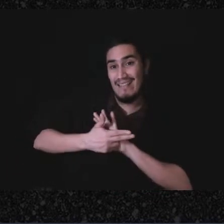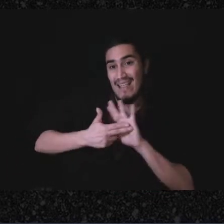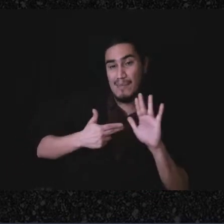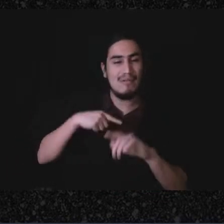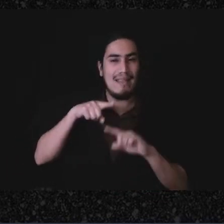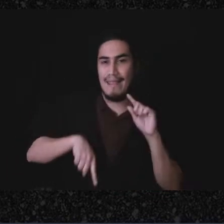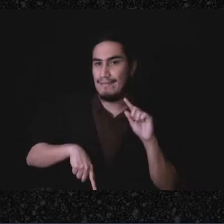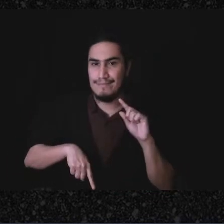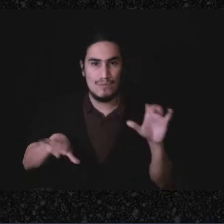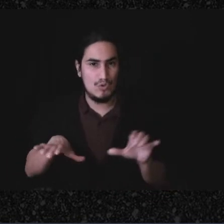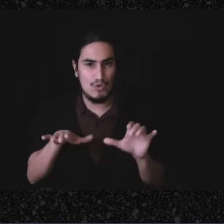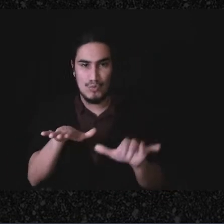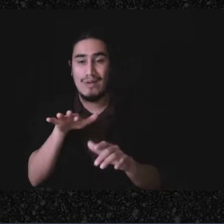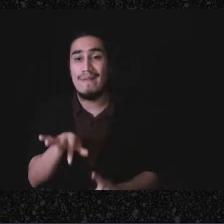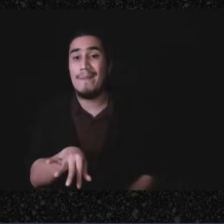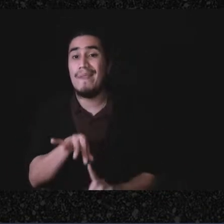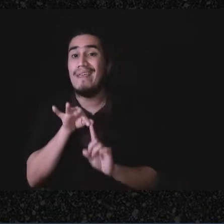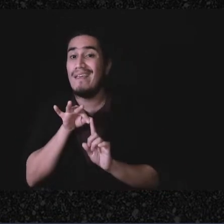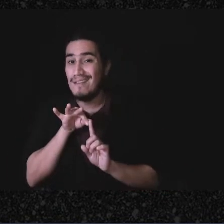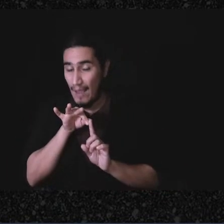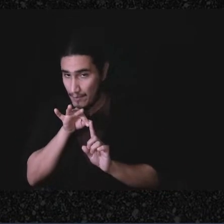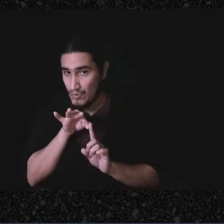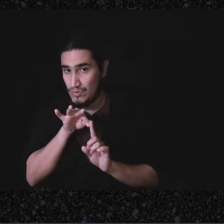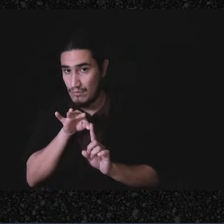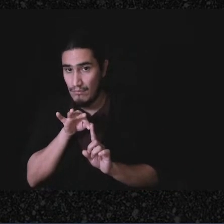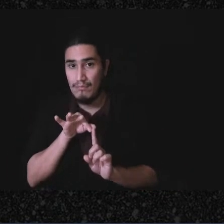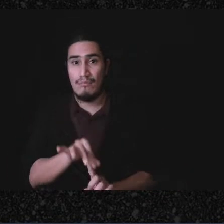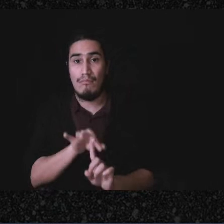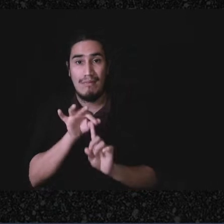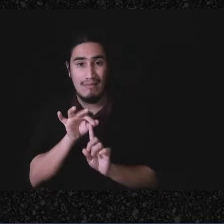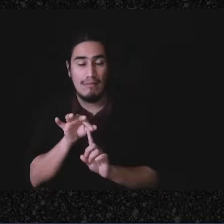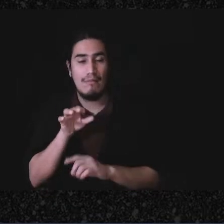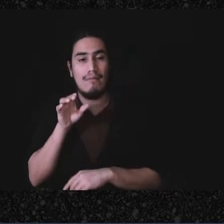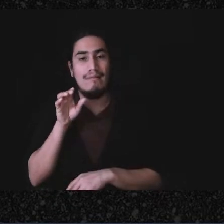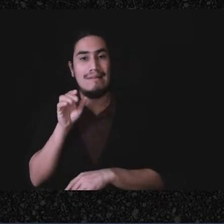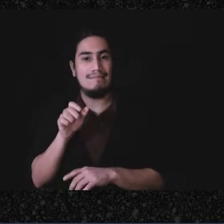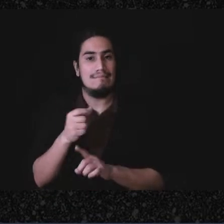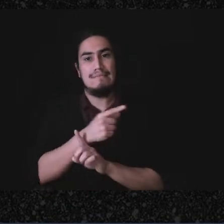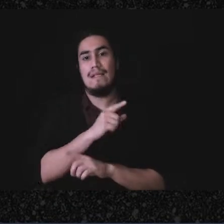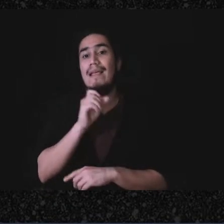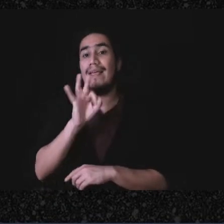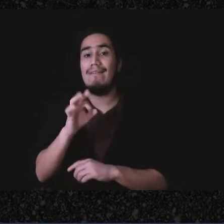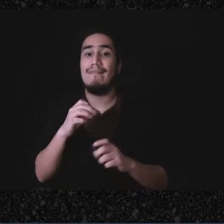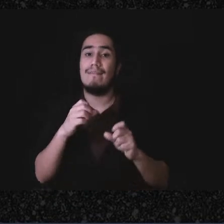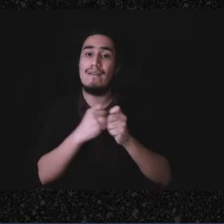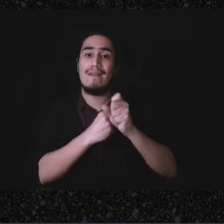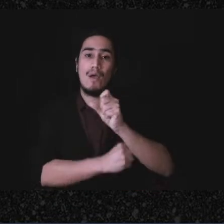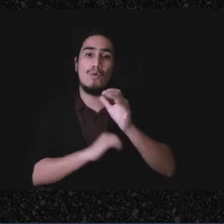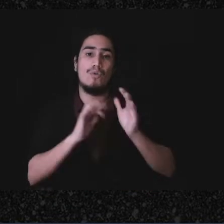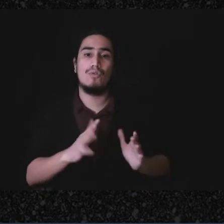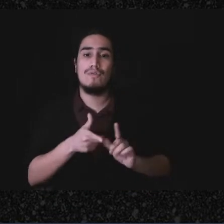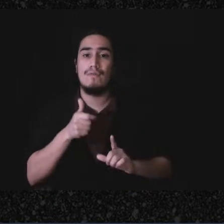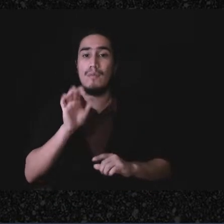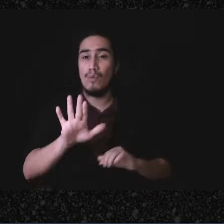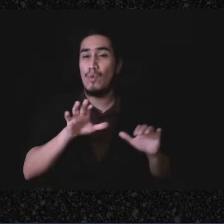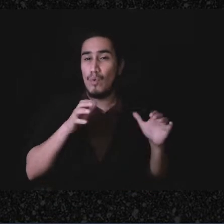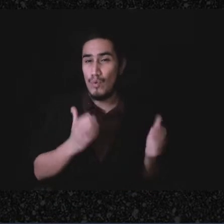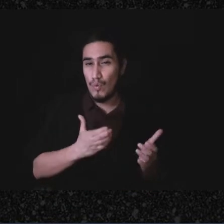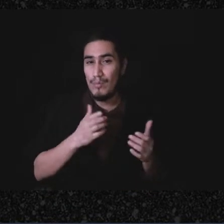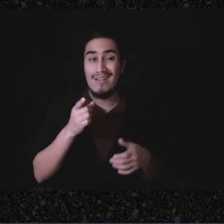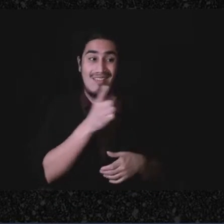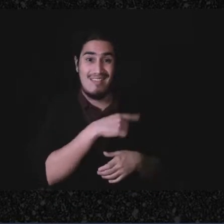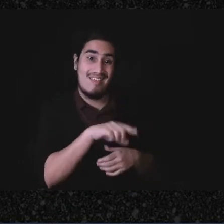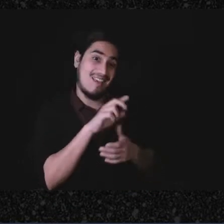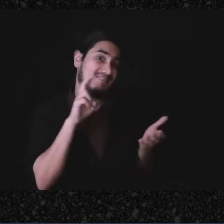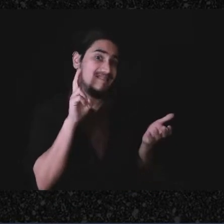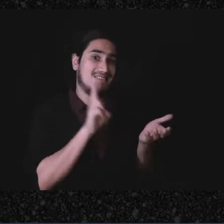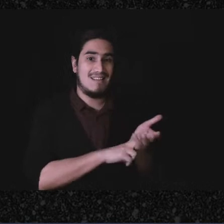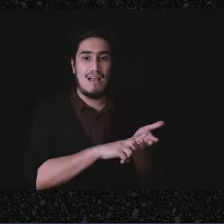The exception there is if the founders of their group, you know, sign some documents that was